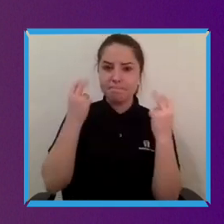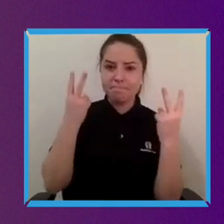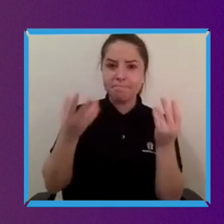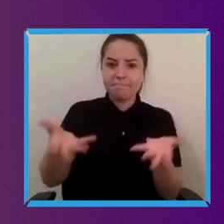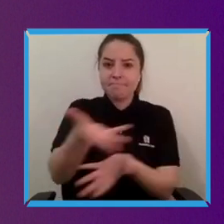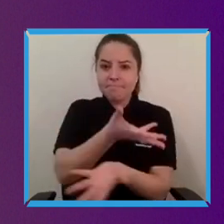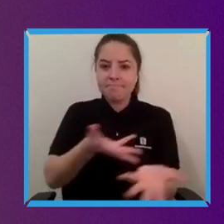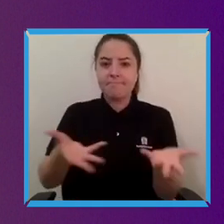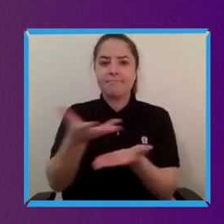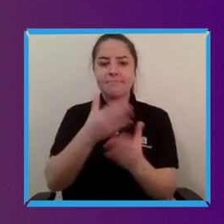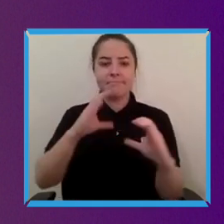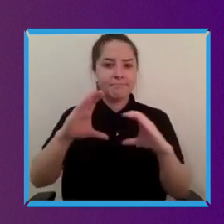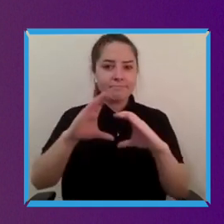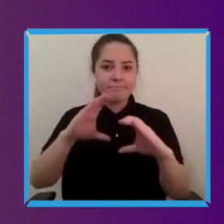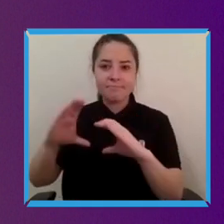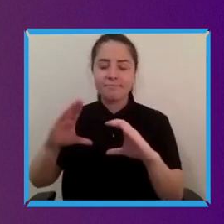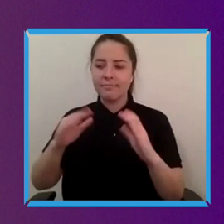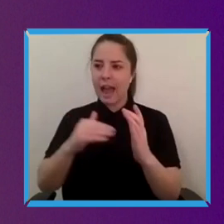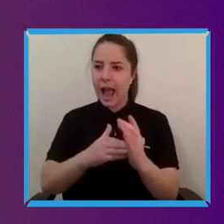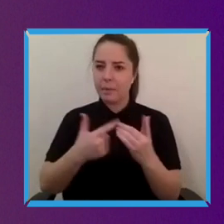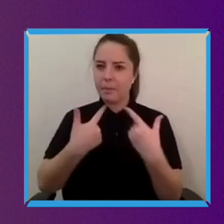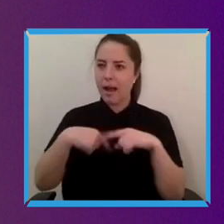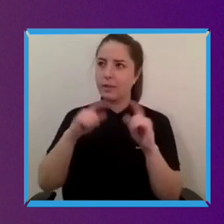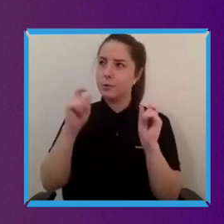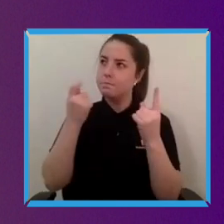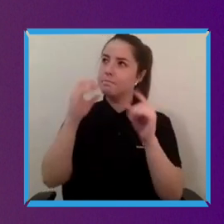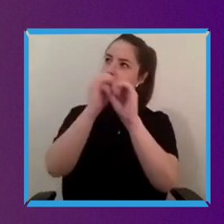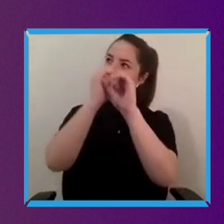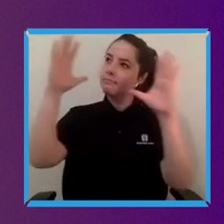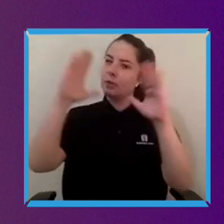that help us imagine in the new future but help to bring that new future into